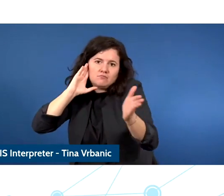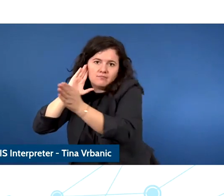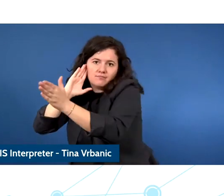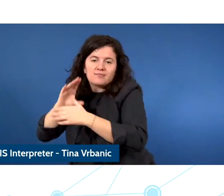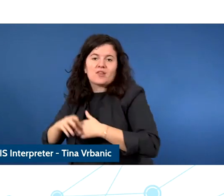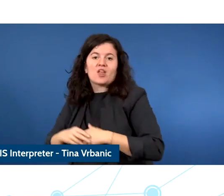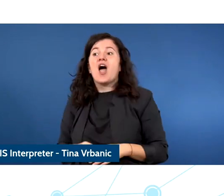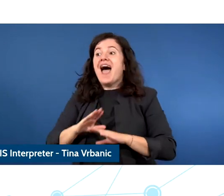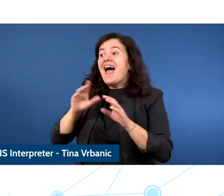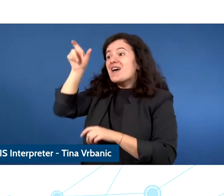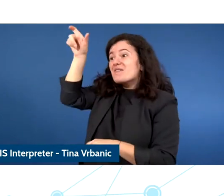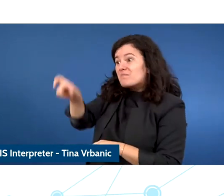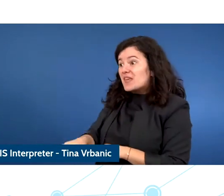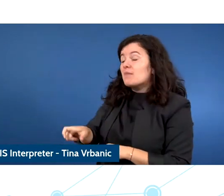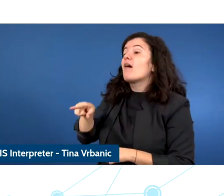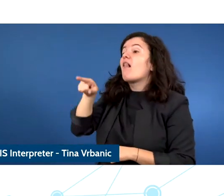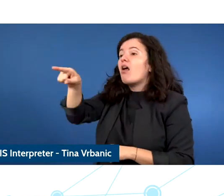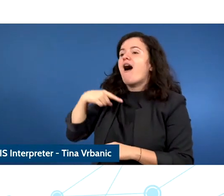people who have the questions.